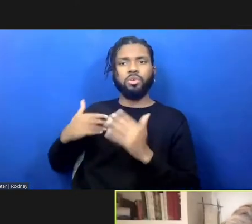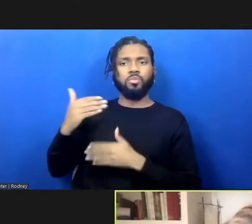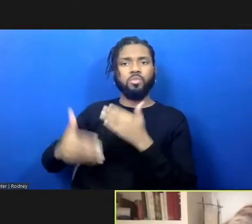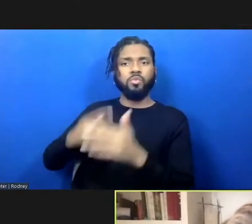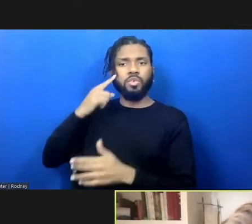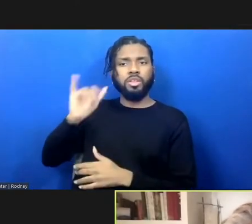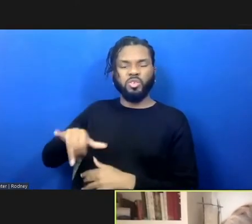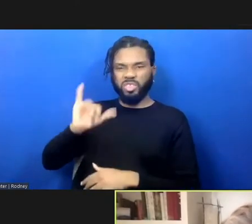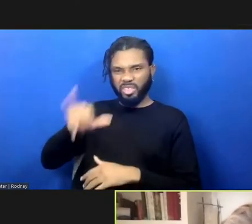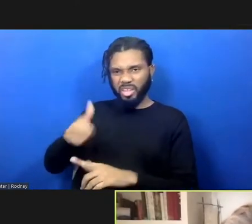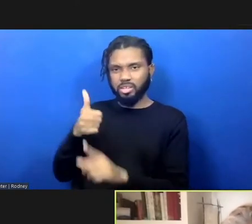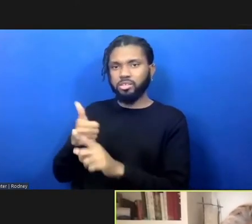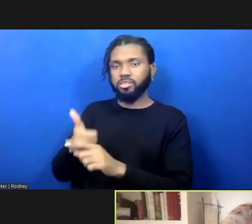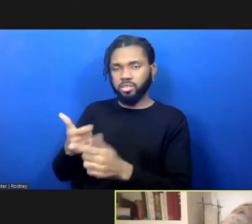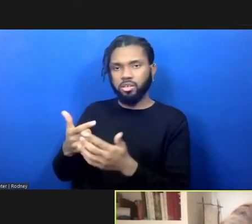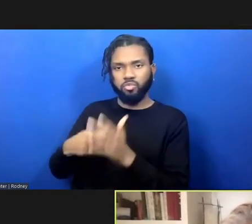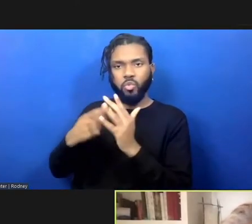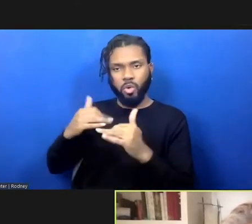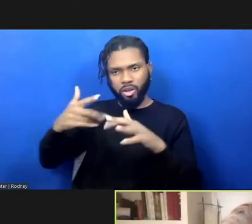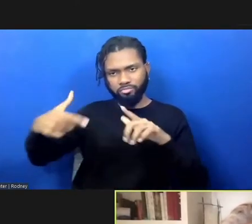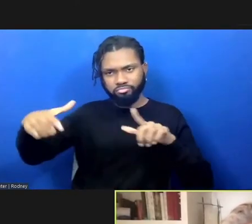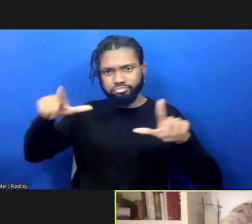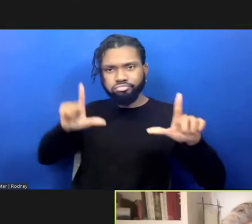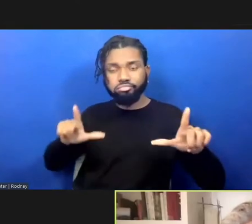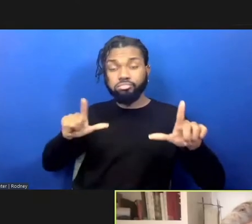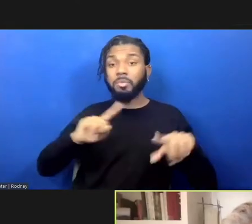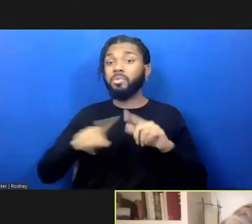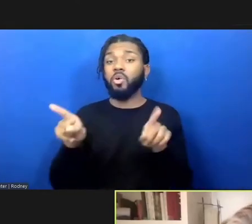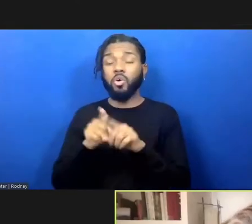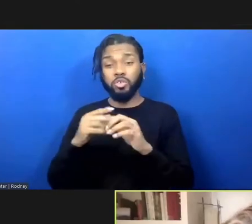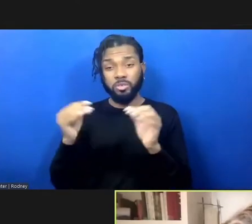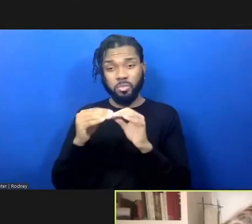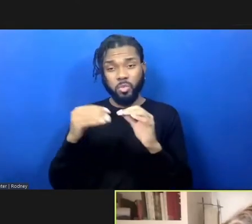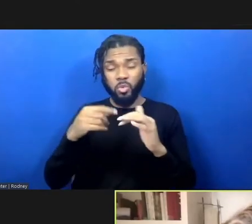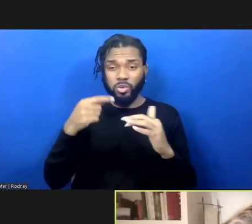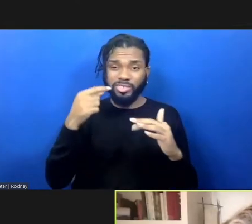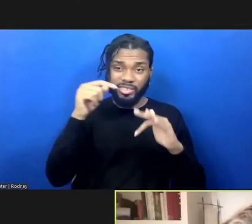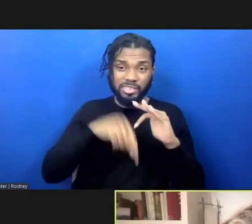But I think on a deeper level and a much more important level, in a way, is a